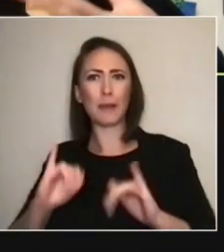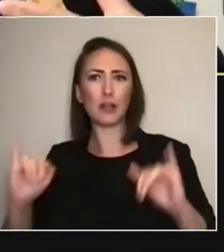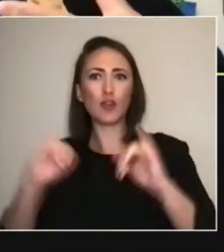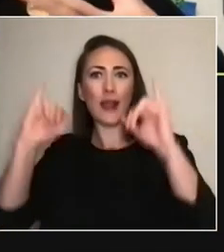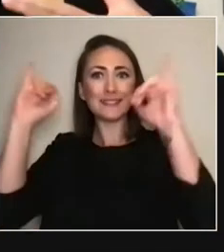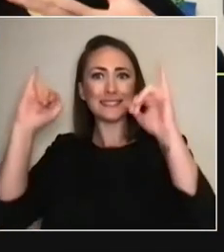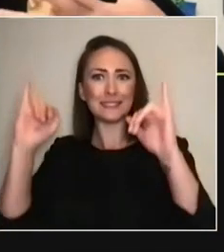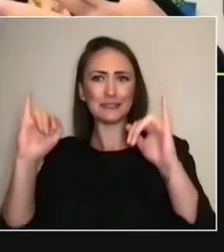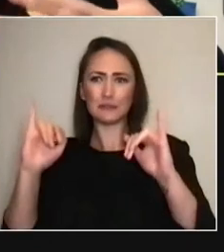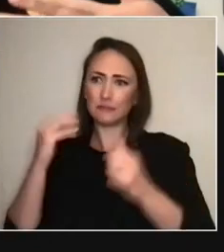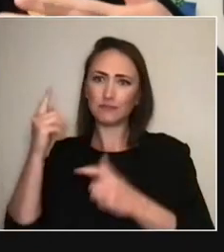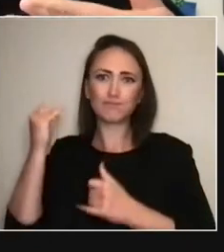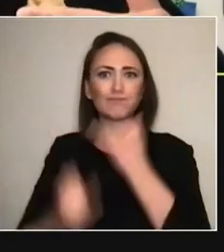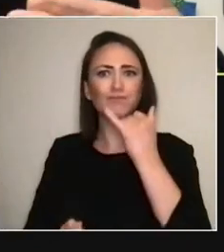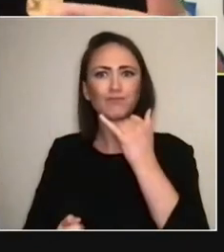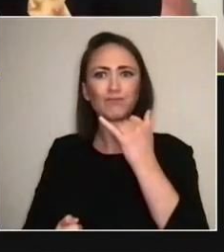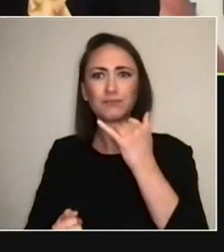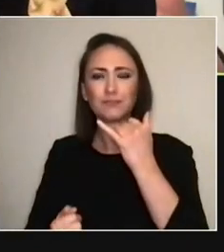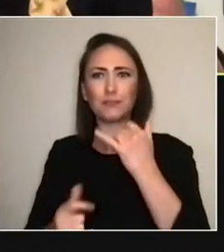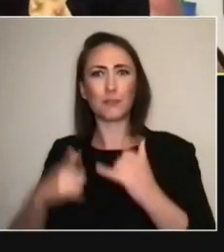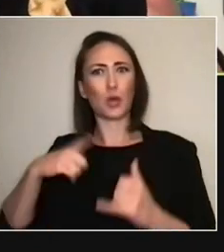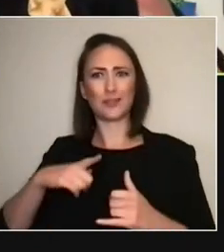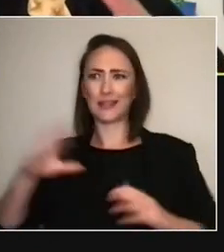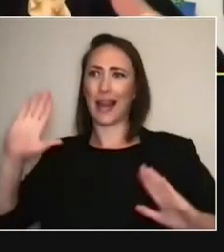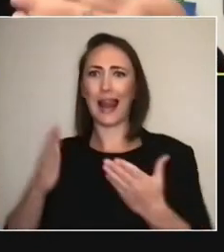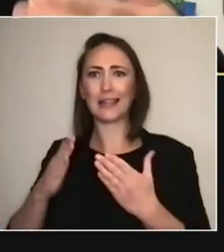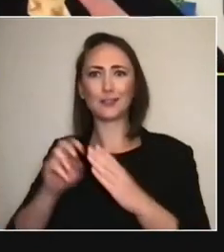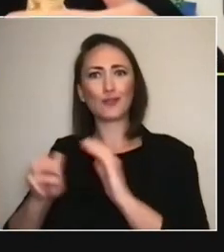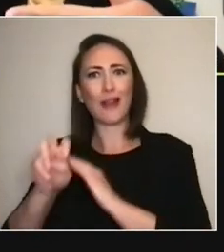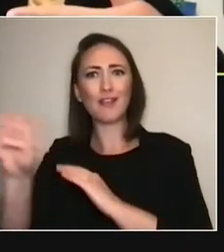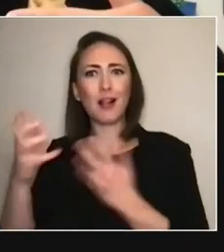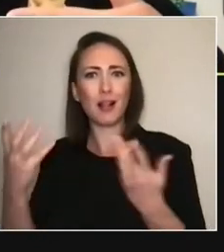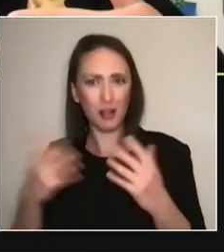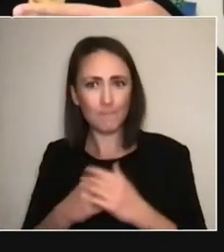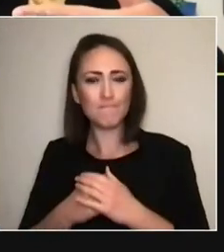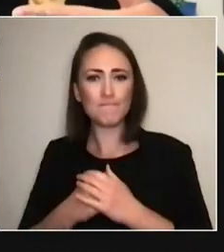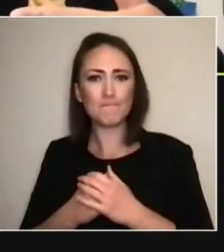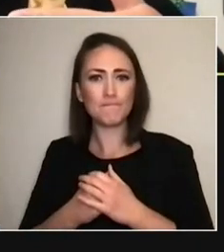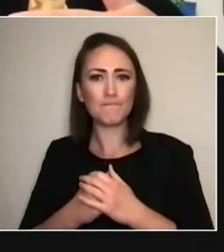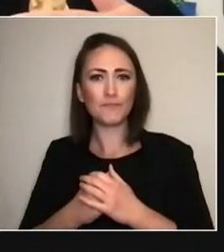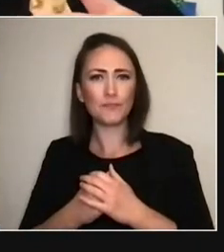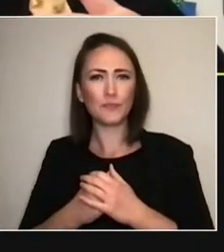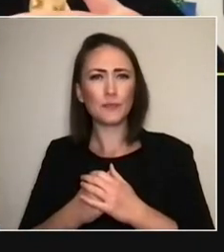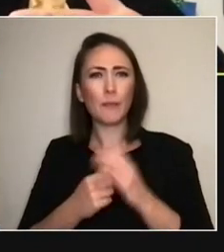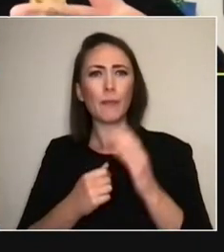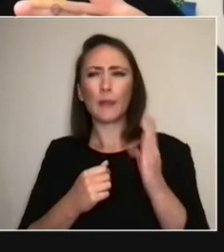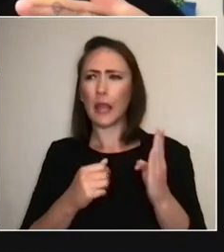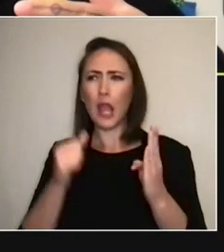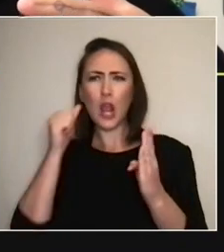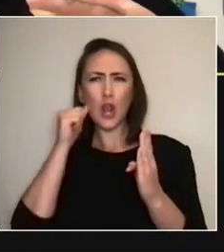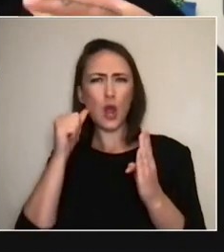You know, what is next for concept touring, then? I know that we you alluded to, again, a kind of—